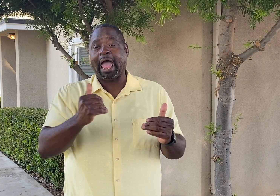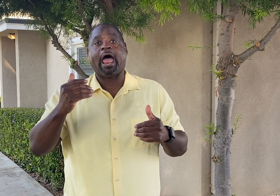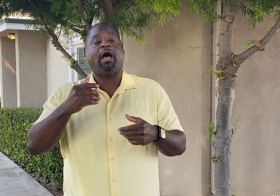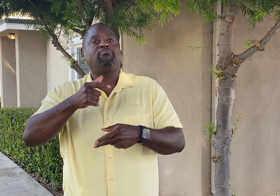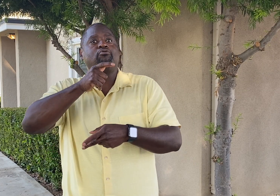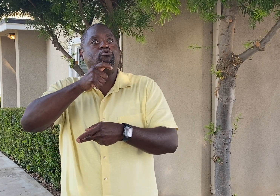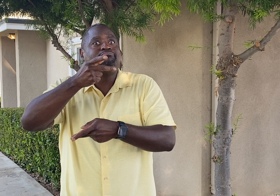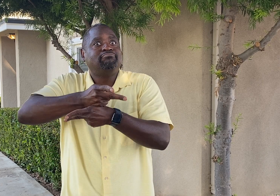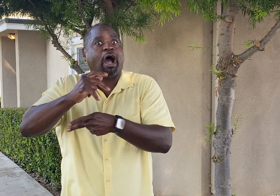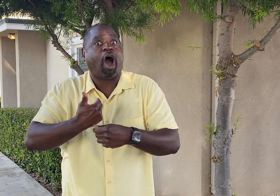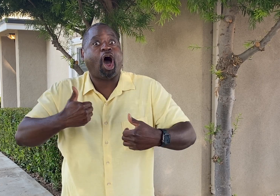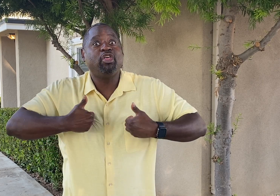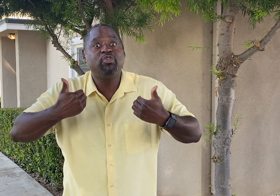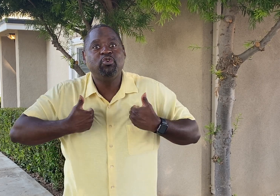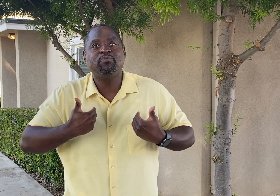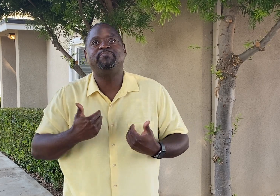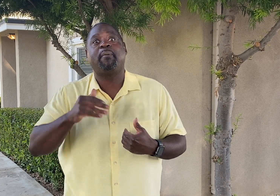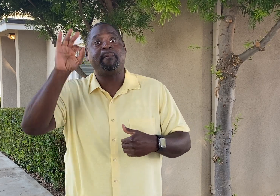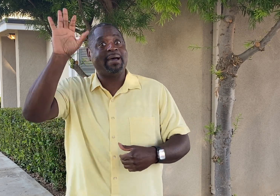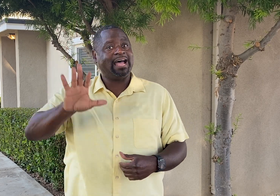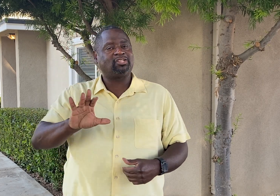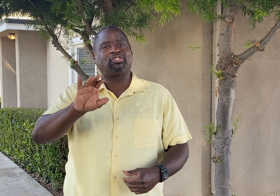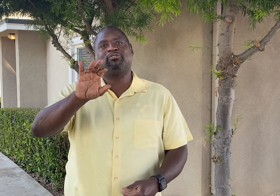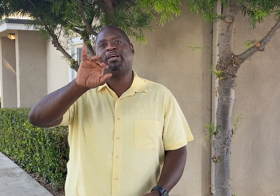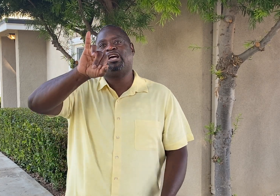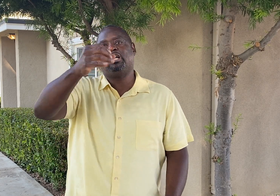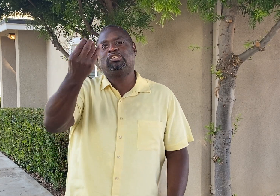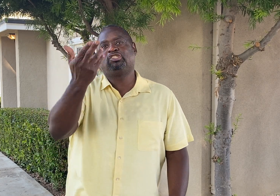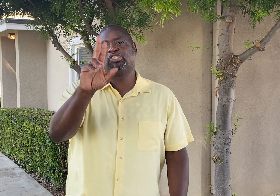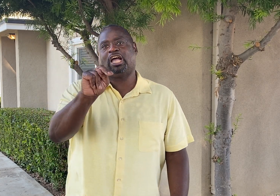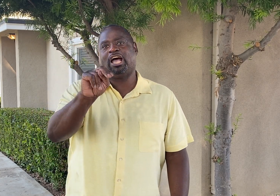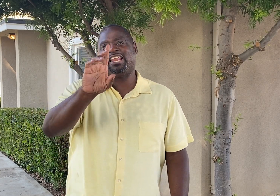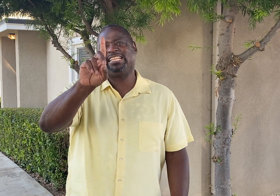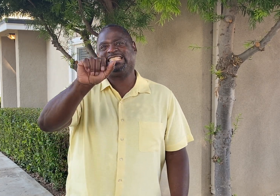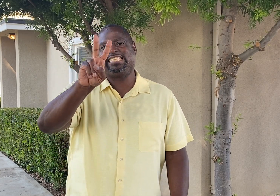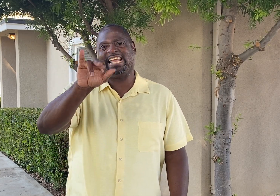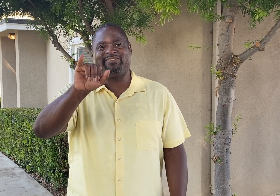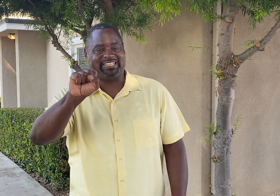Now, who will take care of our youth? Pastor John Davis